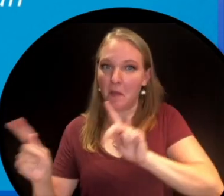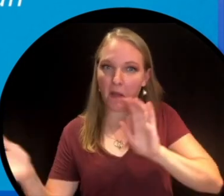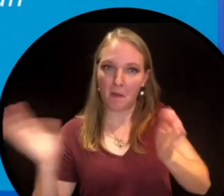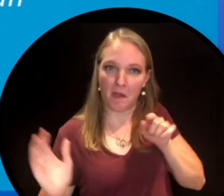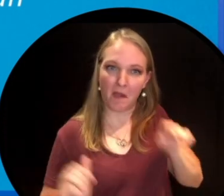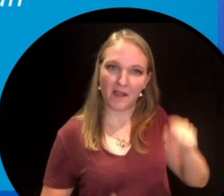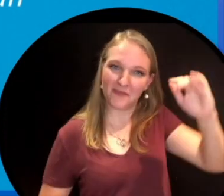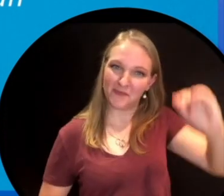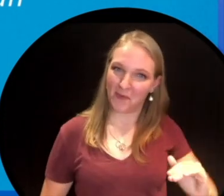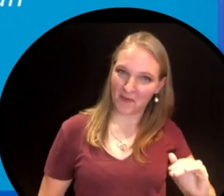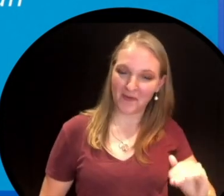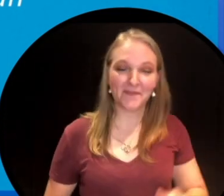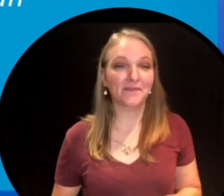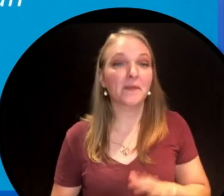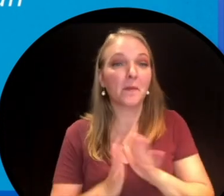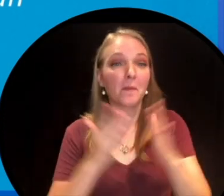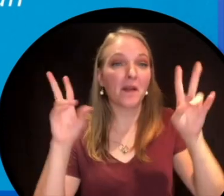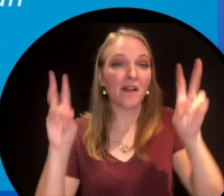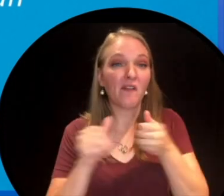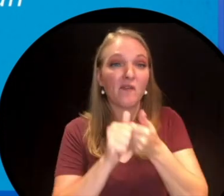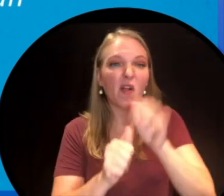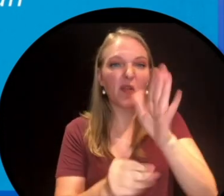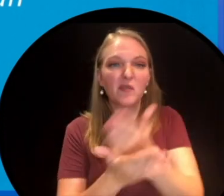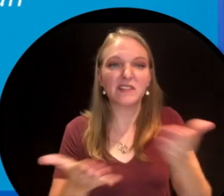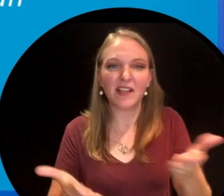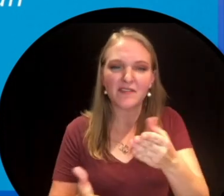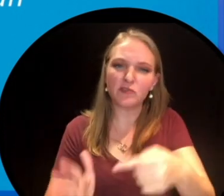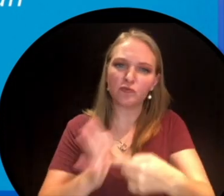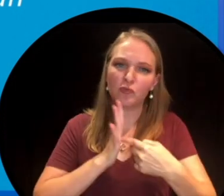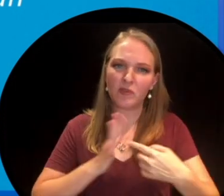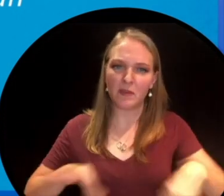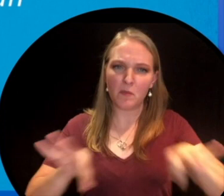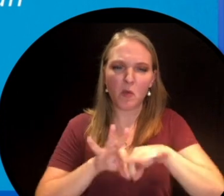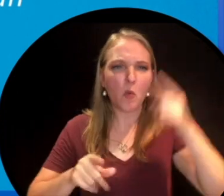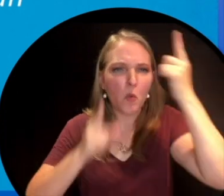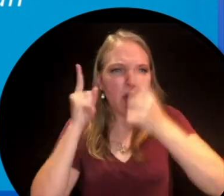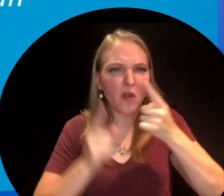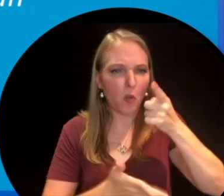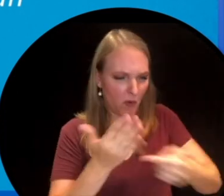In follow your stuff, Kevin shows us why it's important to wonder about what we have,